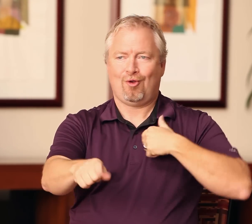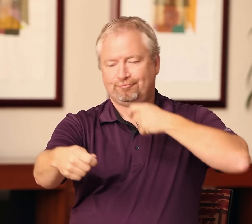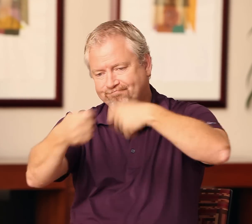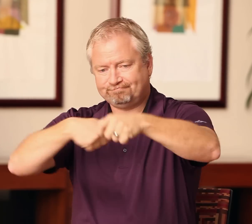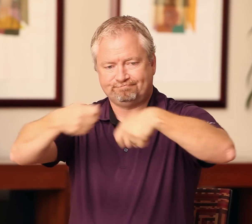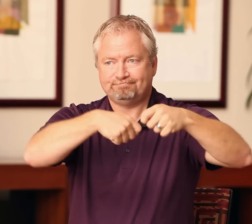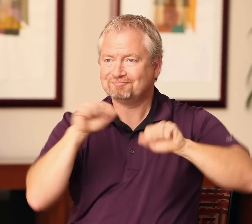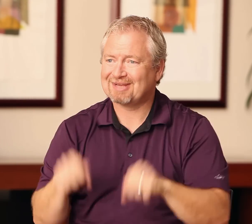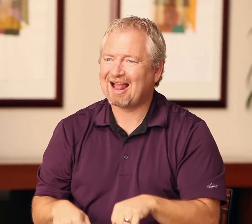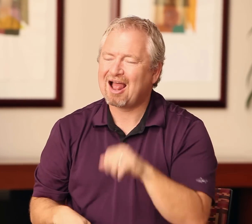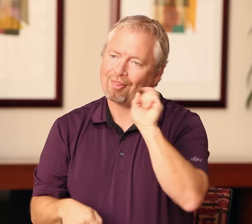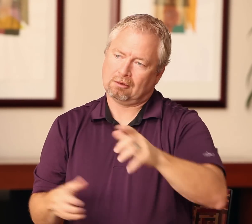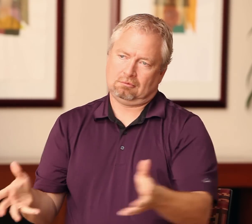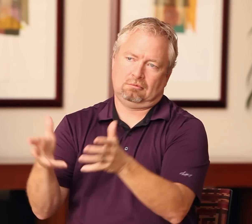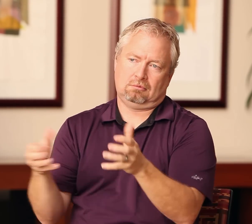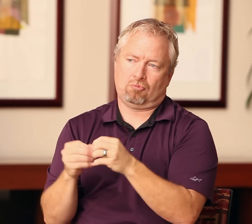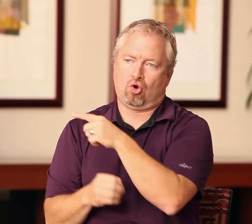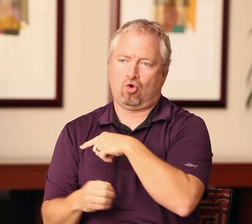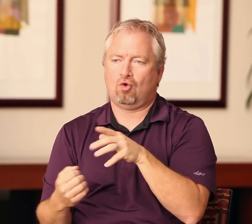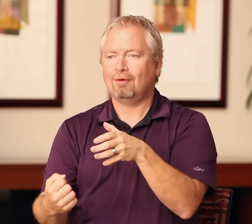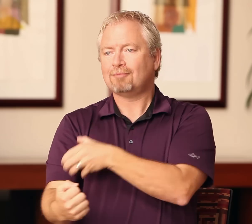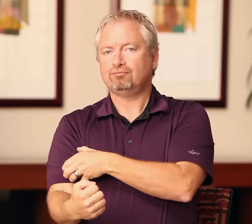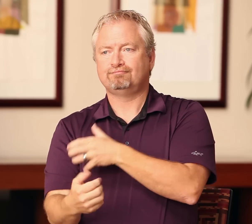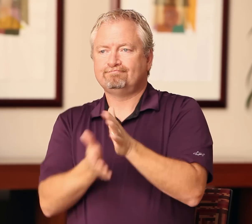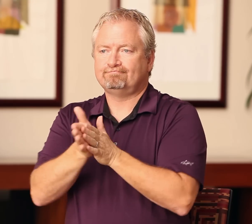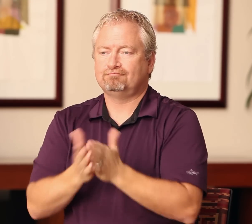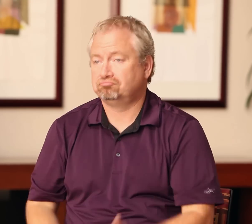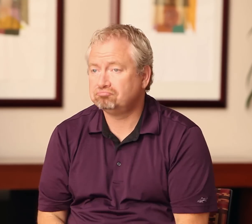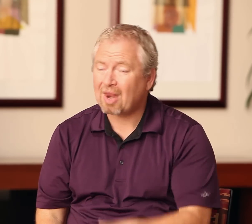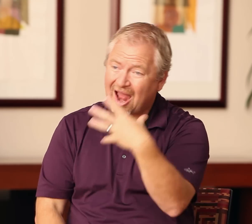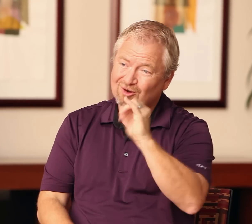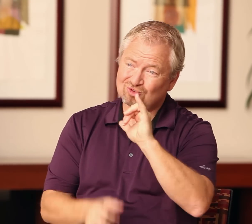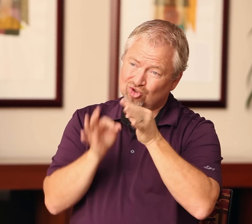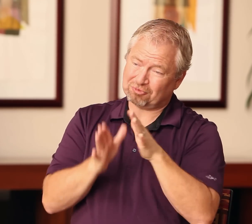changes. So, I encourage deaf interpreters to empower themselves and become enthusiastic.